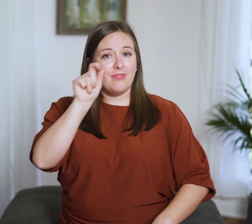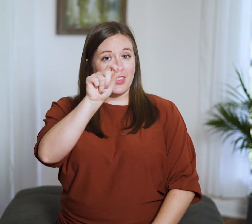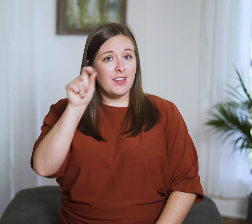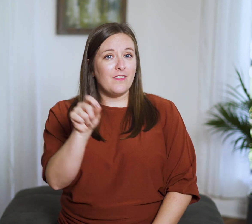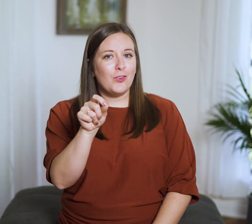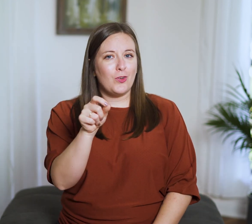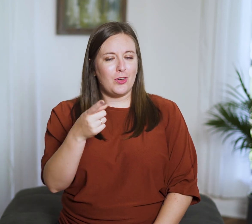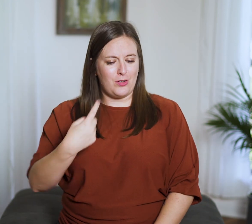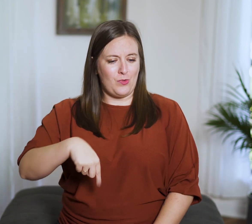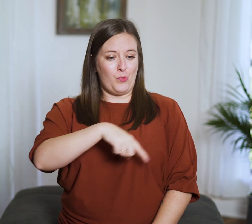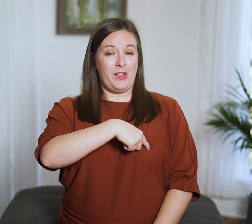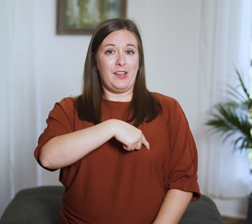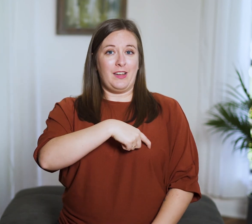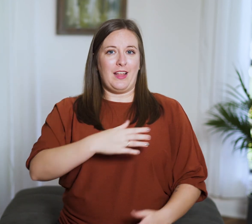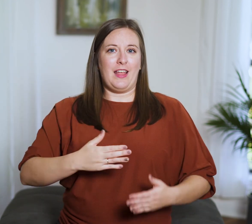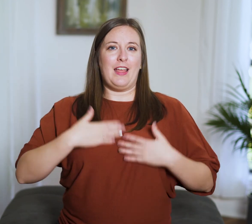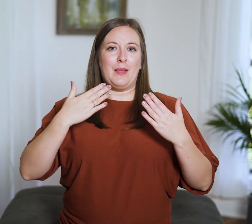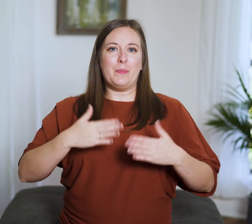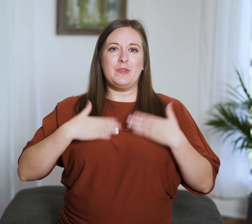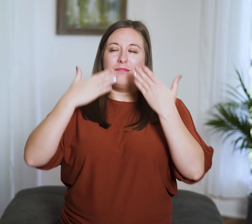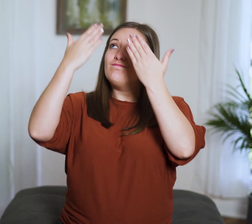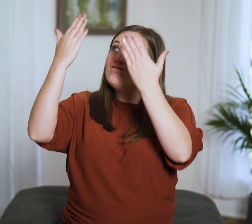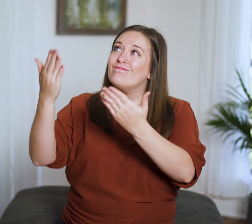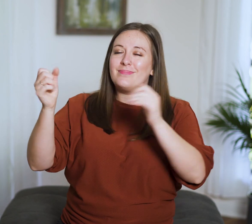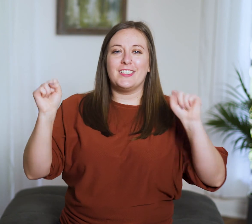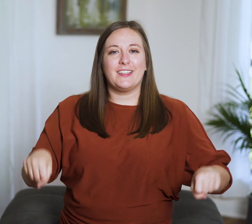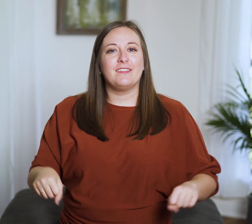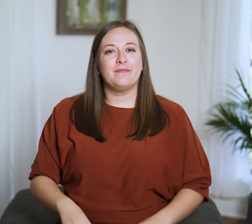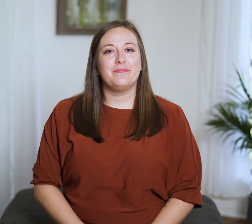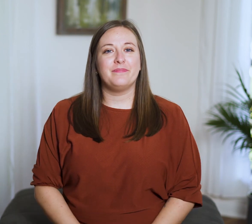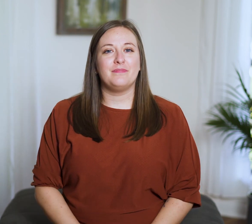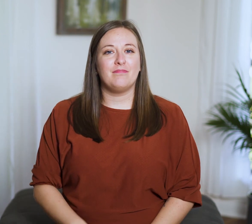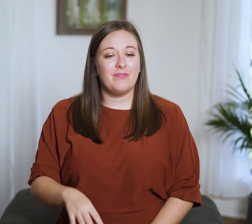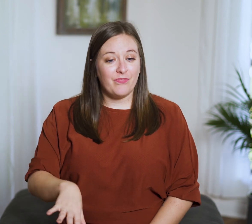And in return, we can delight in Him!